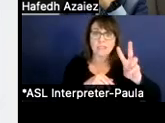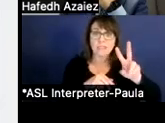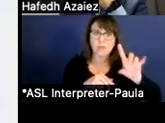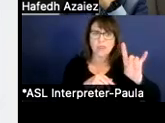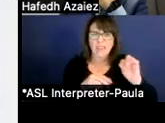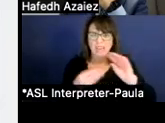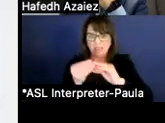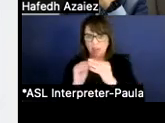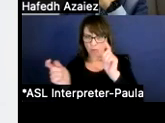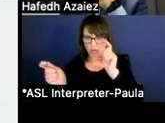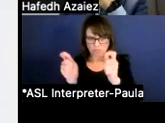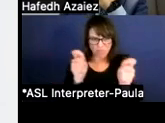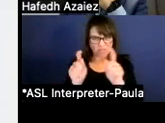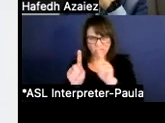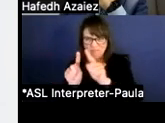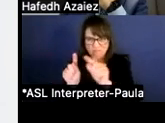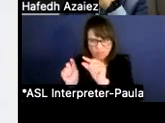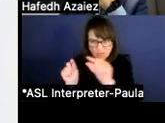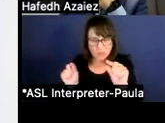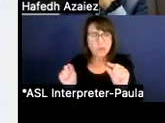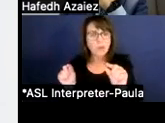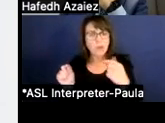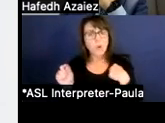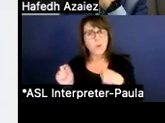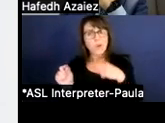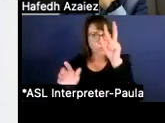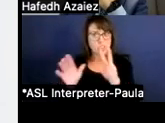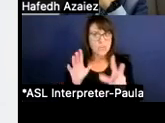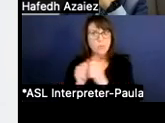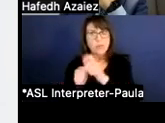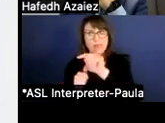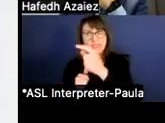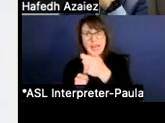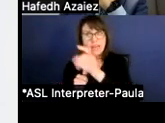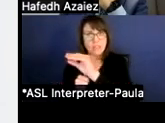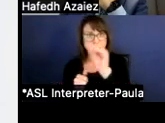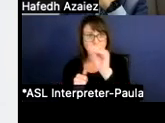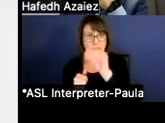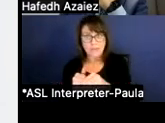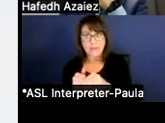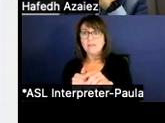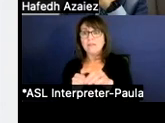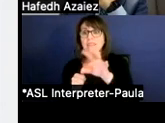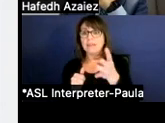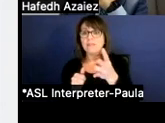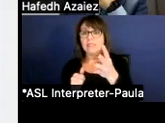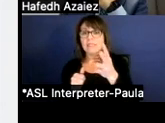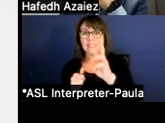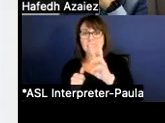We're projecting with the tax rate of 76.03, which is this maximum compress rate of 71.03